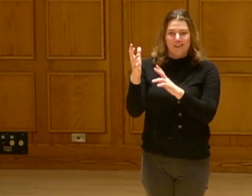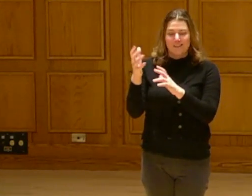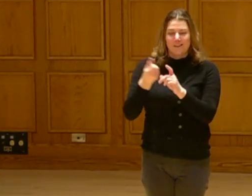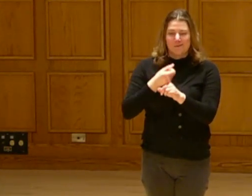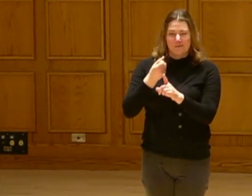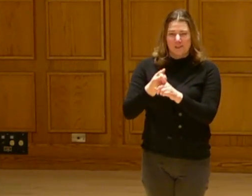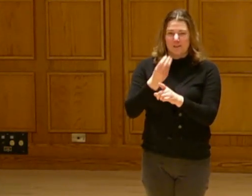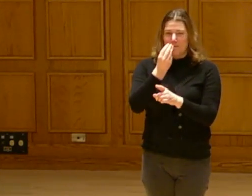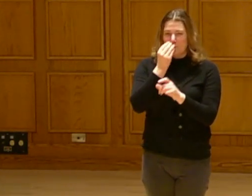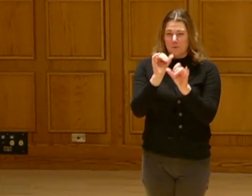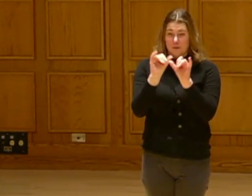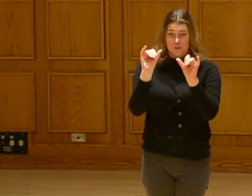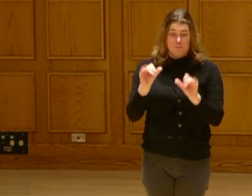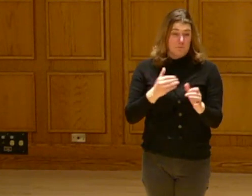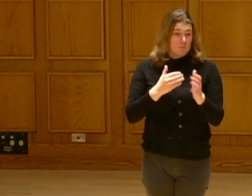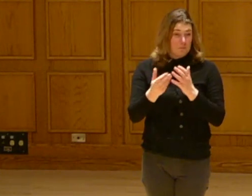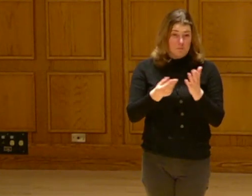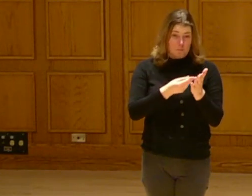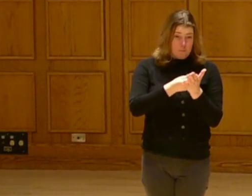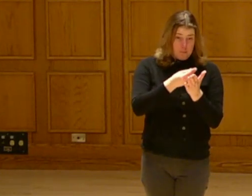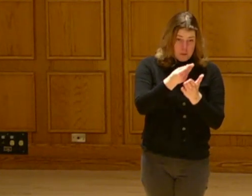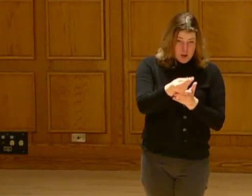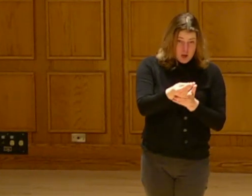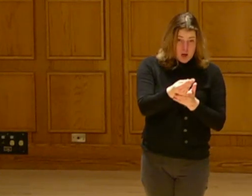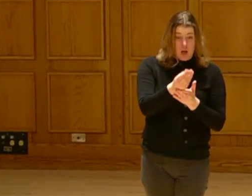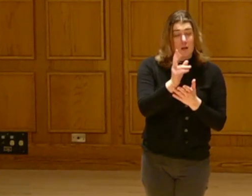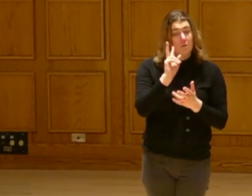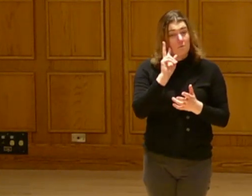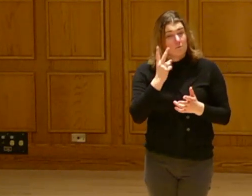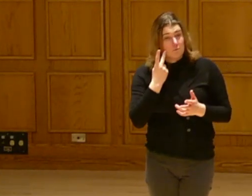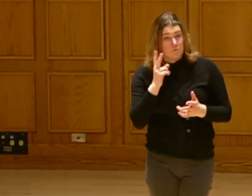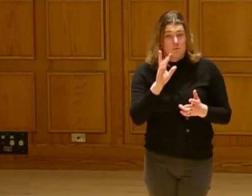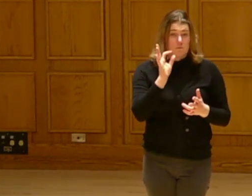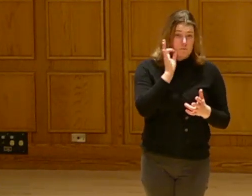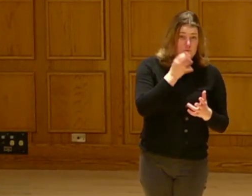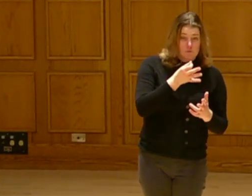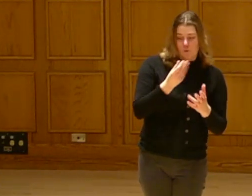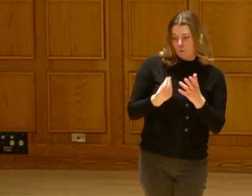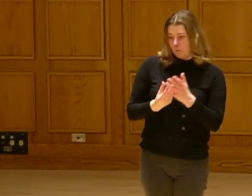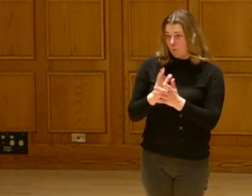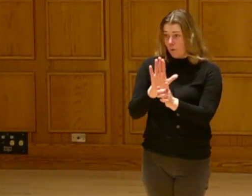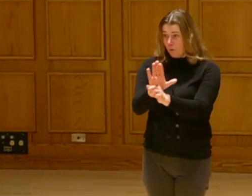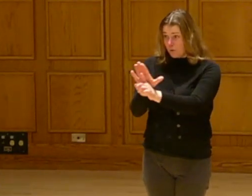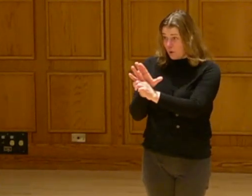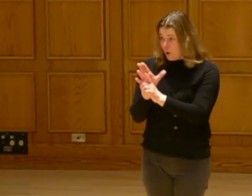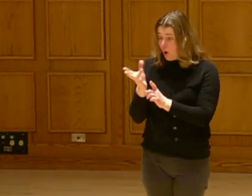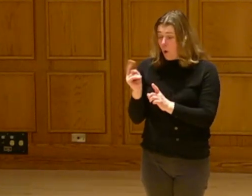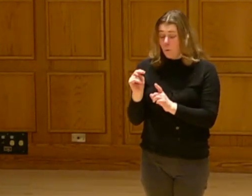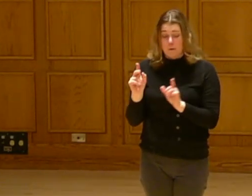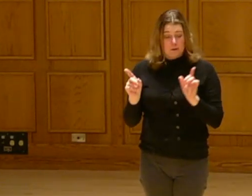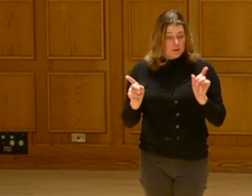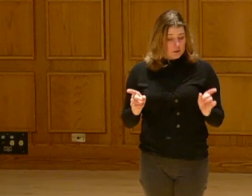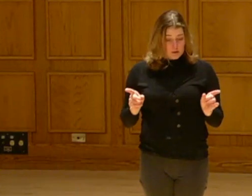And whether you are buying your produce or growing your own, there's a lot of things happening where food comes from.